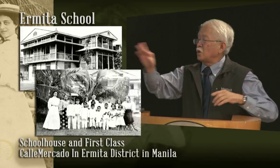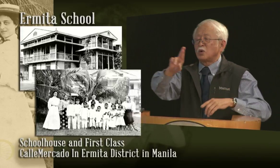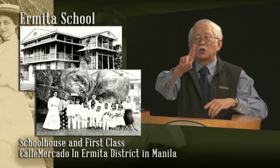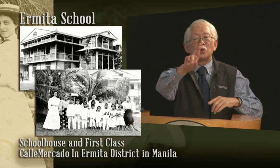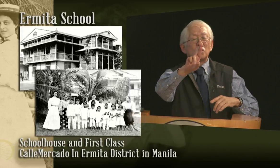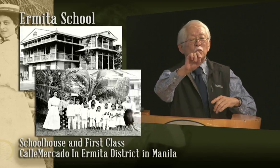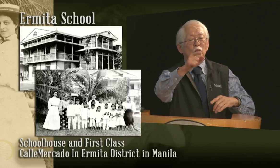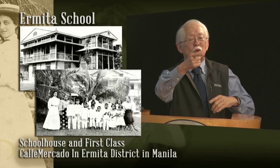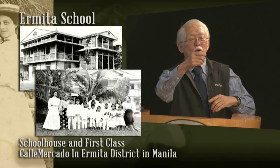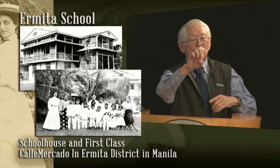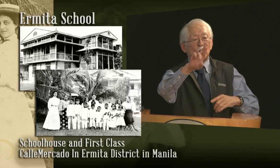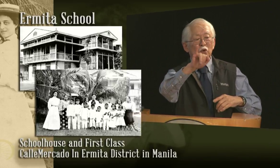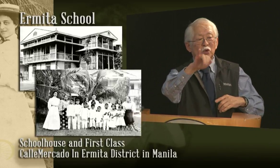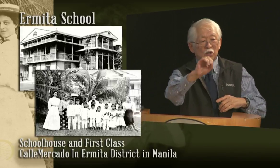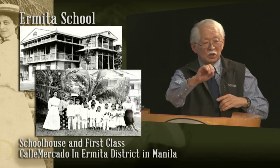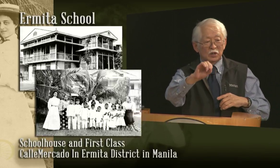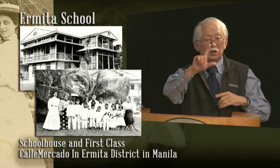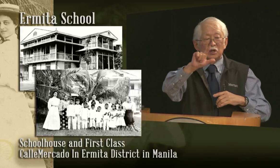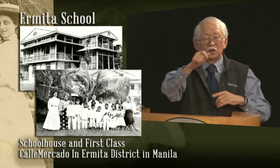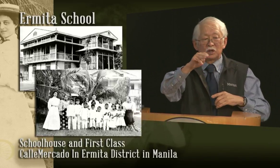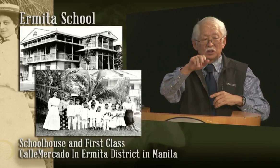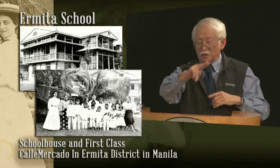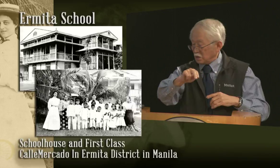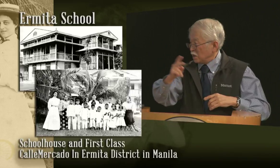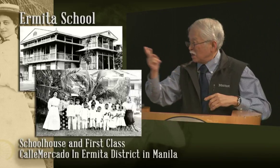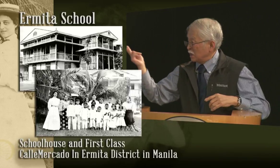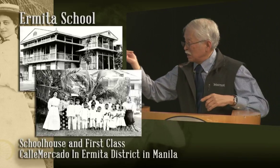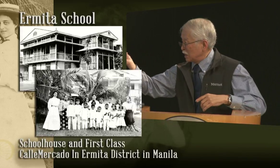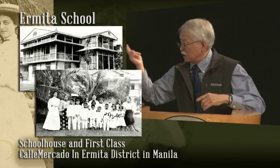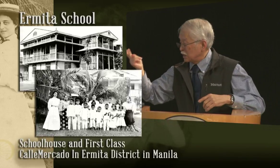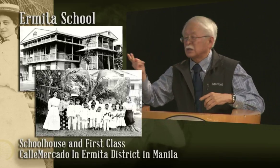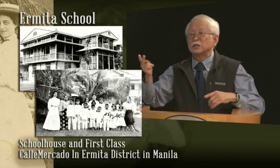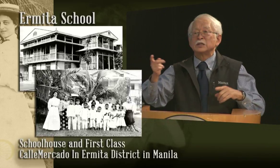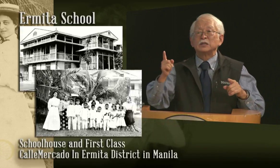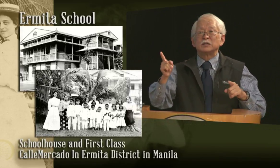Oh, you know, I-- it's Rogerio Lightman.